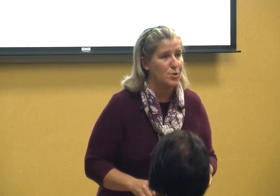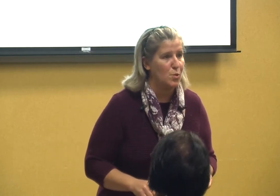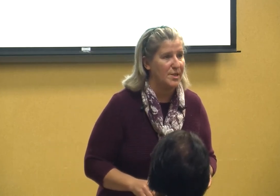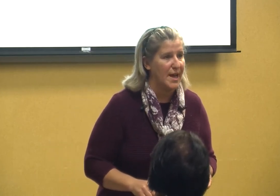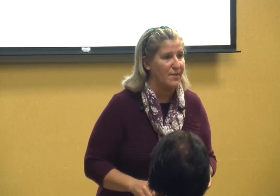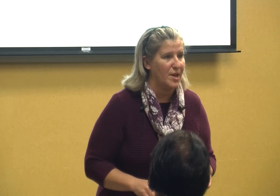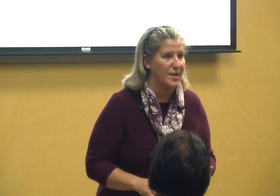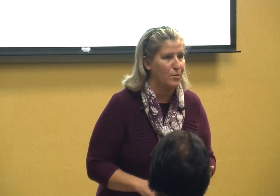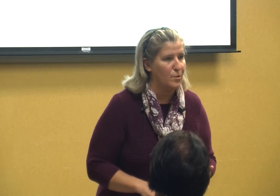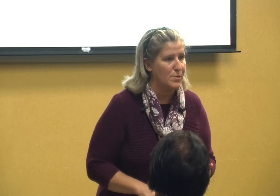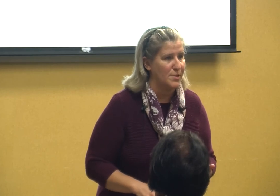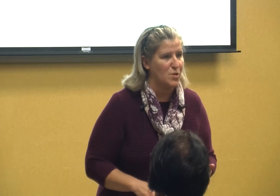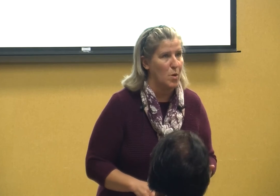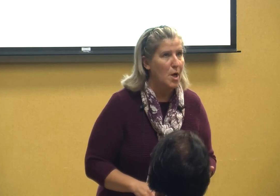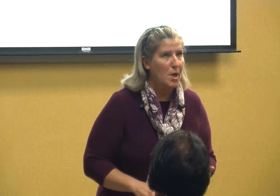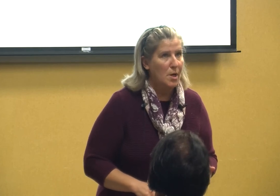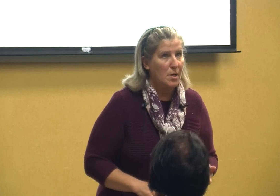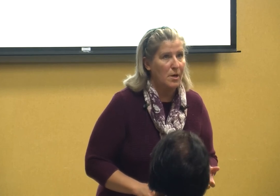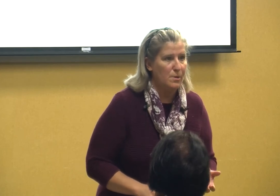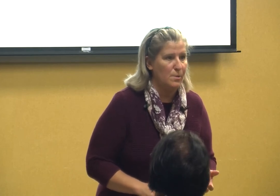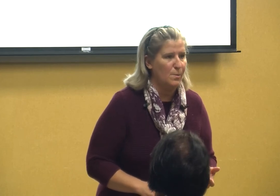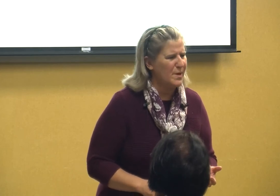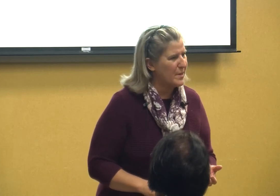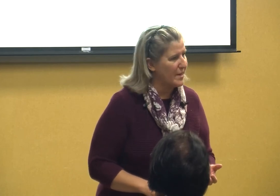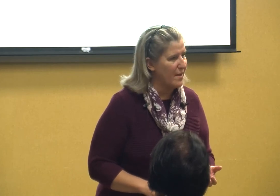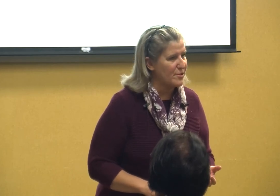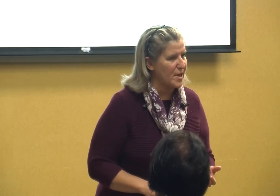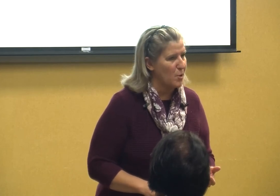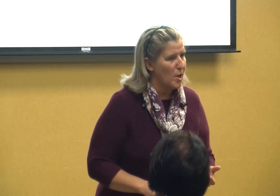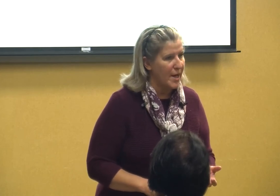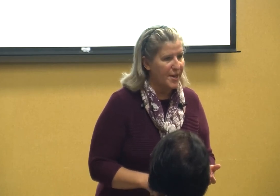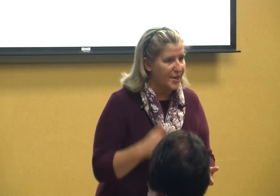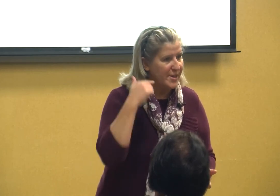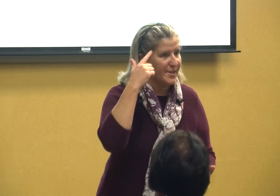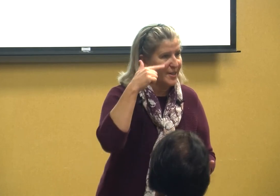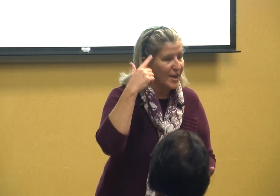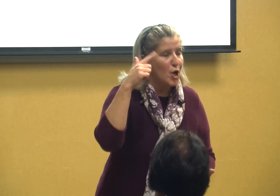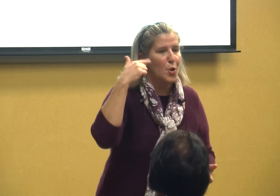school today I've got to go to the grocery store what are we going to have her separate her your